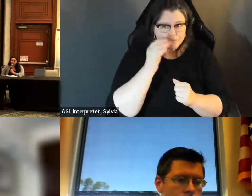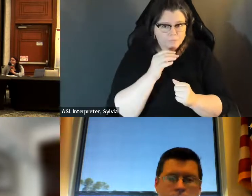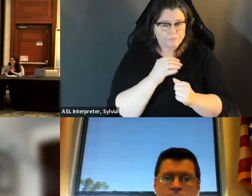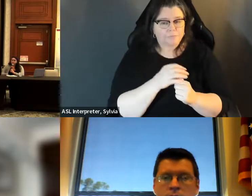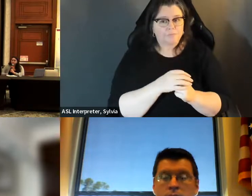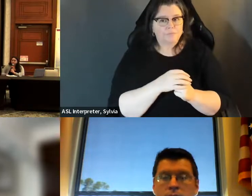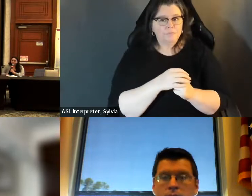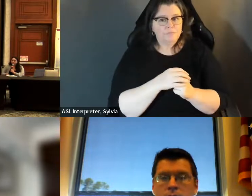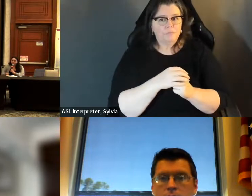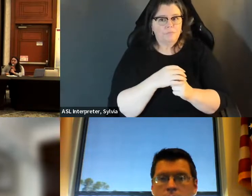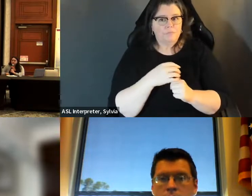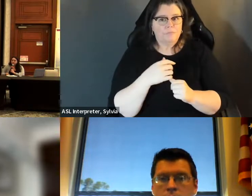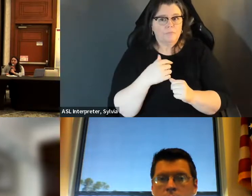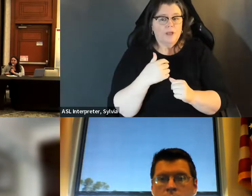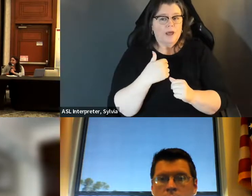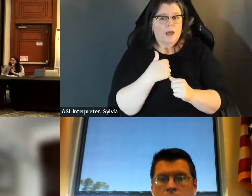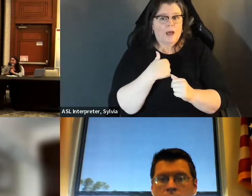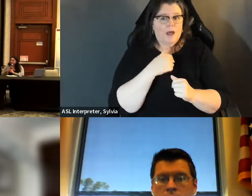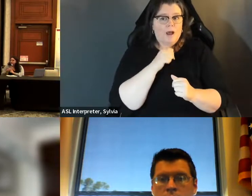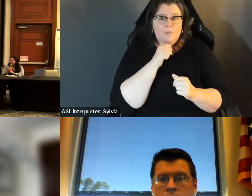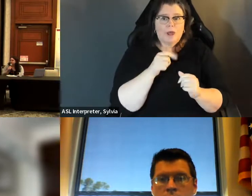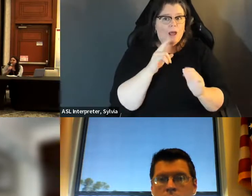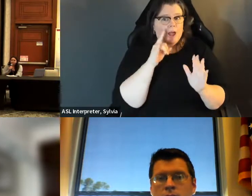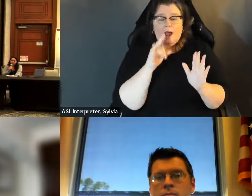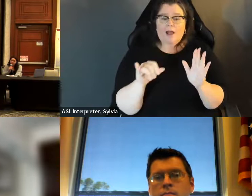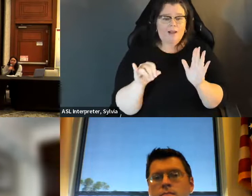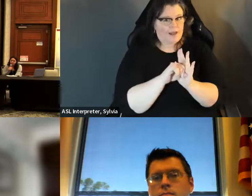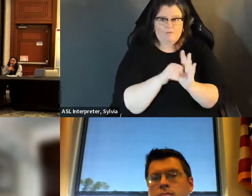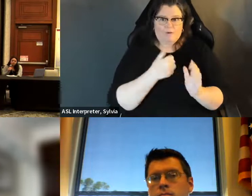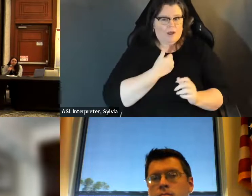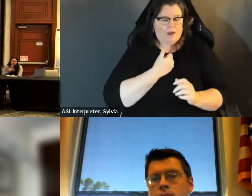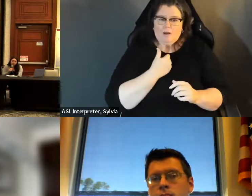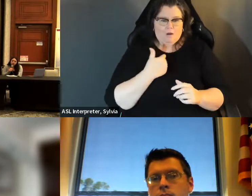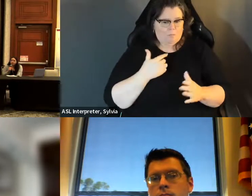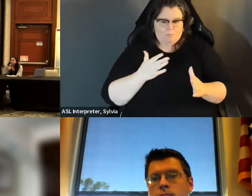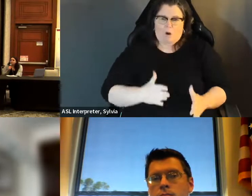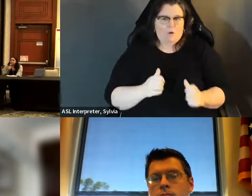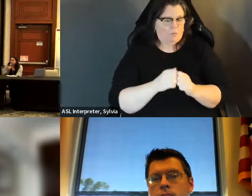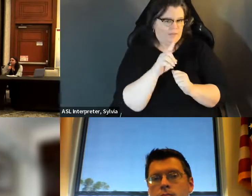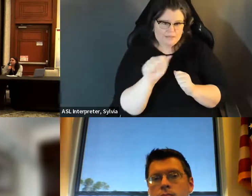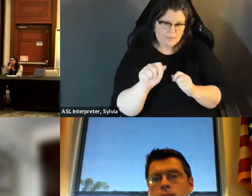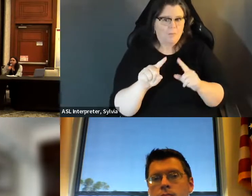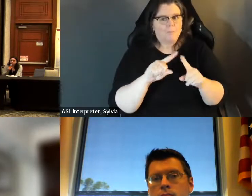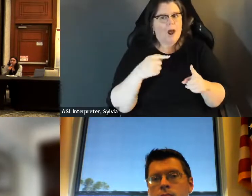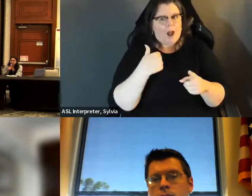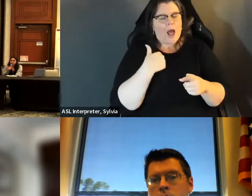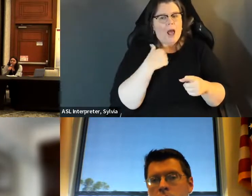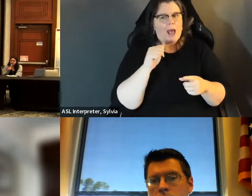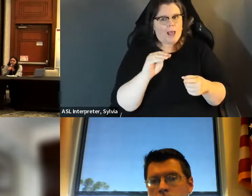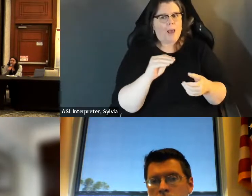question, so I apologize. So I had gillian bettere syndrome as child, which left me unable to access all my my personal connection to disability, and the first question, So I apologize So I had Gillian Brace Syndrome as a child, which left me unable to access all my limbs, I no longer identify as a person with disabilities but have that personal connect and then